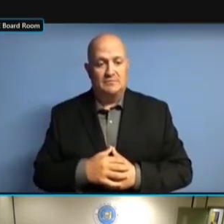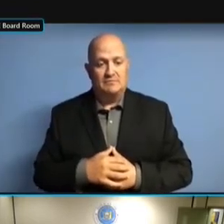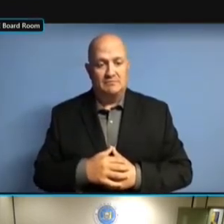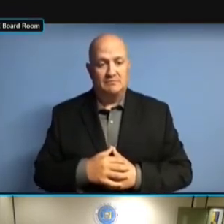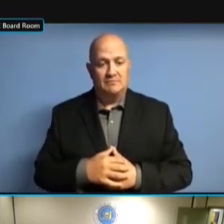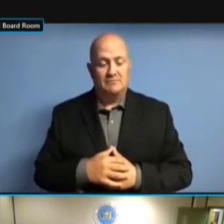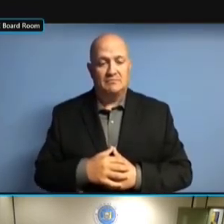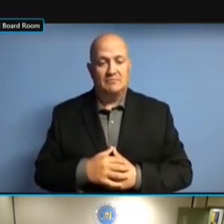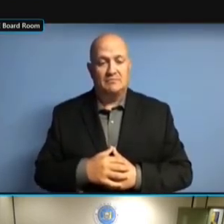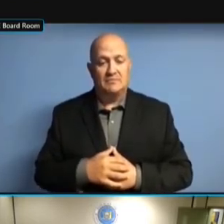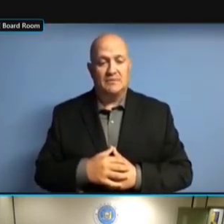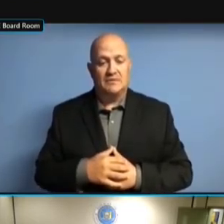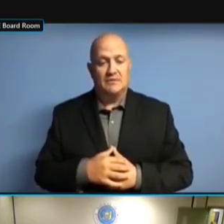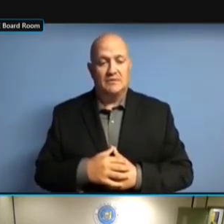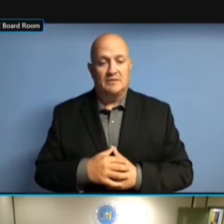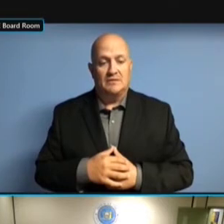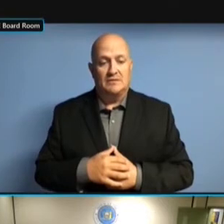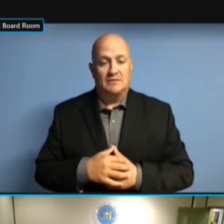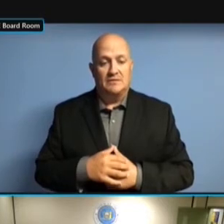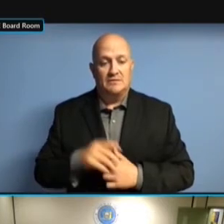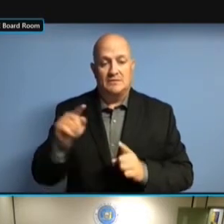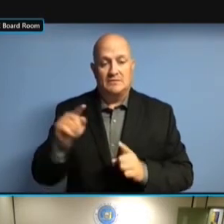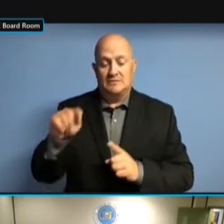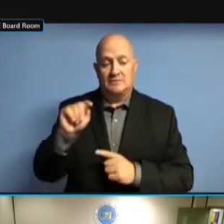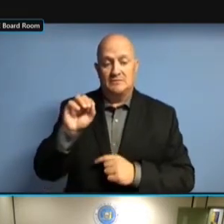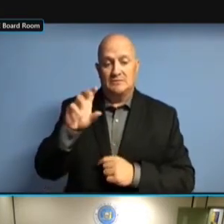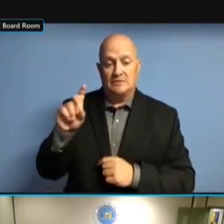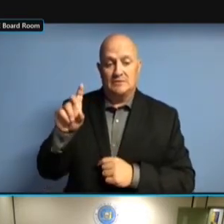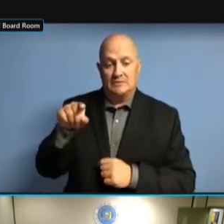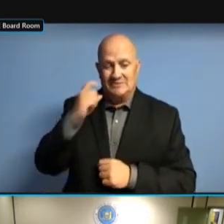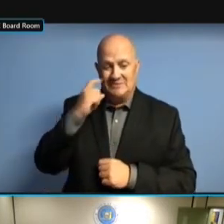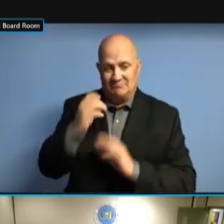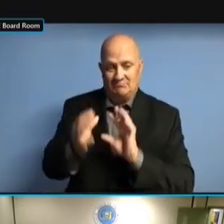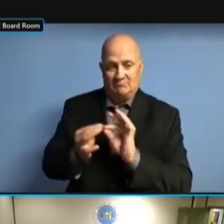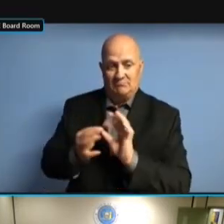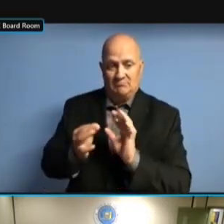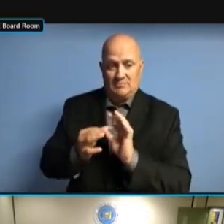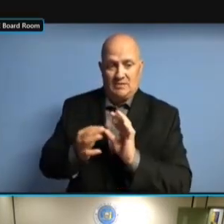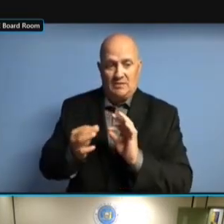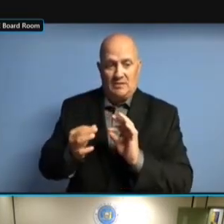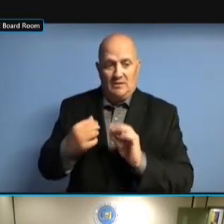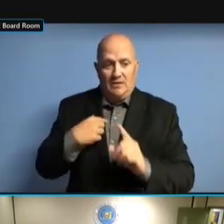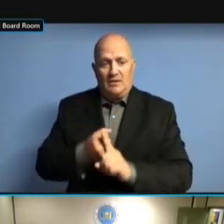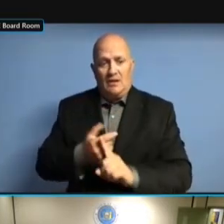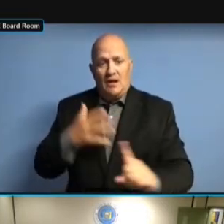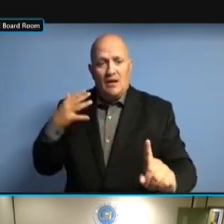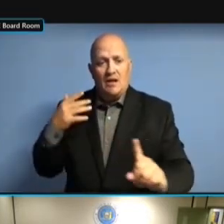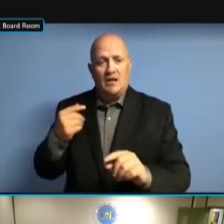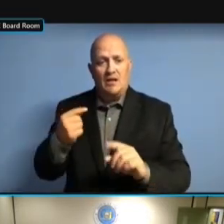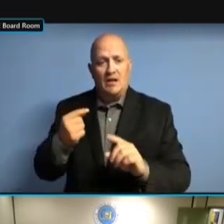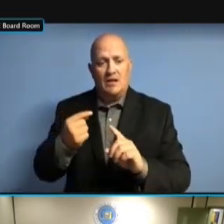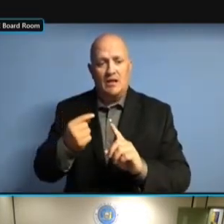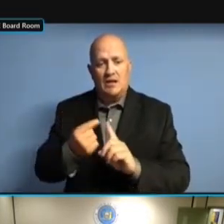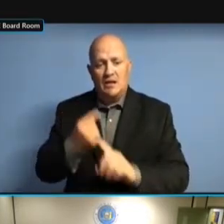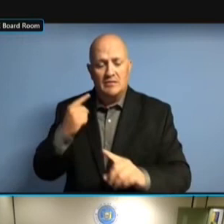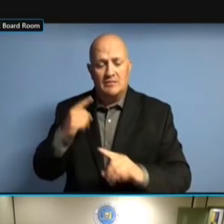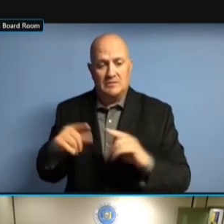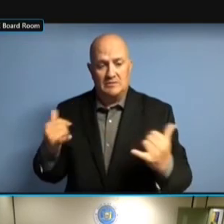THE REPORT, BUT WE'RE ALSO ATTENDING THE ELECTION ATTENDING THE ELECTION ATTENDING THE ELECTION COMMISSIONERS ATTENDING THE ELECTION COMMISSIONERS ASSOCIATION COMMISSIONERS ASSOCIATION COMMISSIONERS ASSOCIATION CONFERENCE COMMISSIONERS ASSOCIATION CONFERENCE BEGINNING COMMISSIONERS ASSOCIATION CONFERENCE BEGINNING TONIGHT COMMISSIONERS ASSOCIATION CONFERENCE BEGINNING TONIGHT FOR CONFERENCE BEGINNING TONIGHT FOR CONFERENCE BEGINNING TONIGHT FOR TWO CONFERENCE BEGINNING TONIGHT FOR TWO DAYS CONFERENCE BEGINNING TONIGHT FOR TWO DAYS THIS CONFERENCE BEGINNING TONIGHT FOR TWO DAYS THIS WEEK. CONFERENCE BEGINNING TONIGHT FOR TWO DAYS THIS WEEK.C;C;C;.k CONFERENCE BEGINNING TONIGHT FOR TWO DAYS THIS WEEK.C;C;C;.k WE CONFERENCE BEGINNING TONIGHT FOR TWO DAYS THIS WEEK.C;C;C;.k WE E CONFERENCE BEGINNING TONIGHT FOR TWO DAYS THIS WEEK.C;C;C;.k WE CONFERENCE BEGINNING TONIGHT FOR TWO DAYS THIS WEEK.C;C;C;.k WE N CONFERENCE BEGINNING TONIGHT FOR TWO DAYS THIS WEEK.C;C;C;.k WE TWO DAYS THIS WEEK.C;C;C;.k WE TWO DAYS THIS WEEK.C;C;C;.k WE REDISTRICTING TWO DAYS THIS WEEK.C;C;C;.k WE REDISTRICTING AND